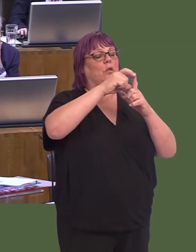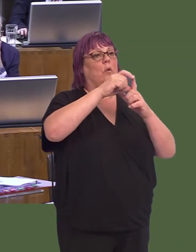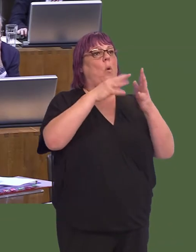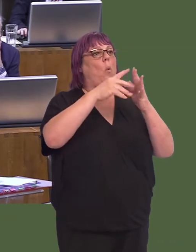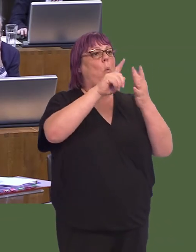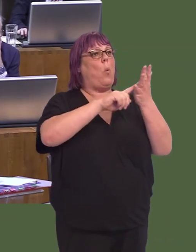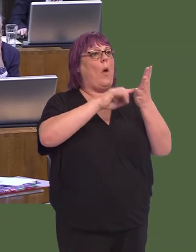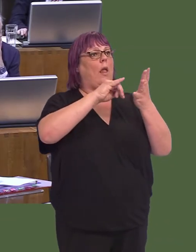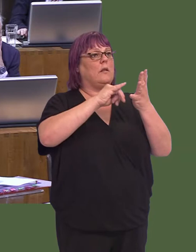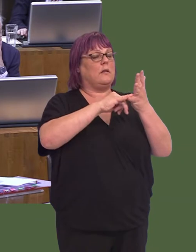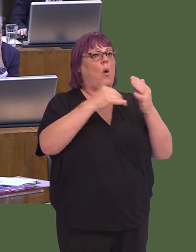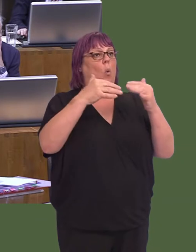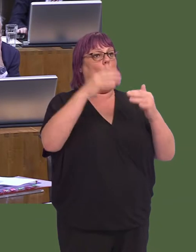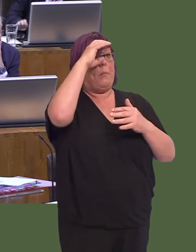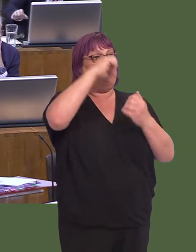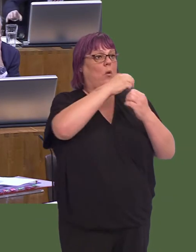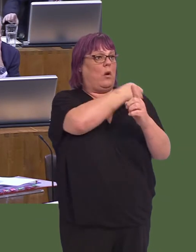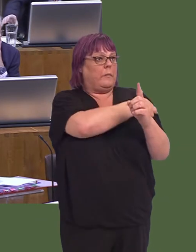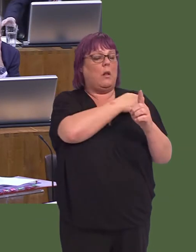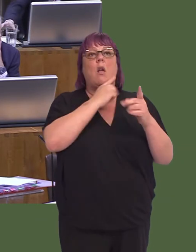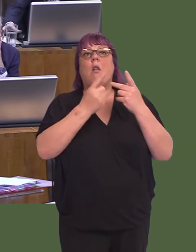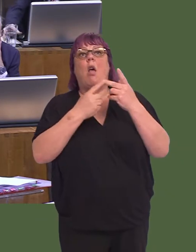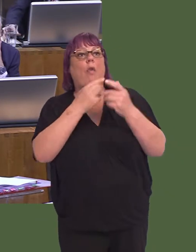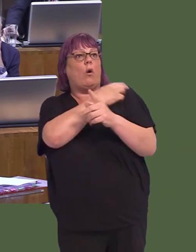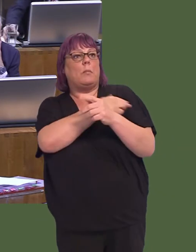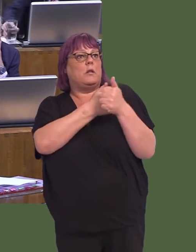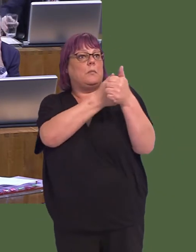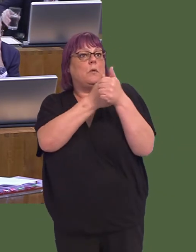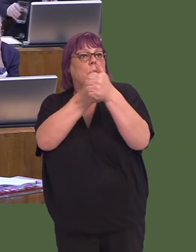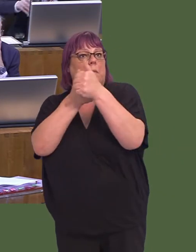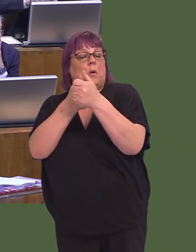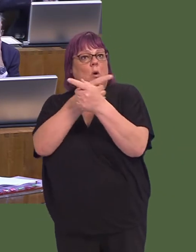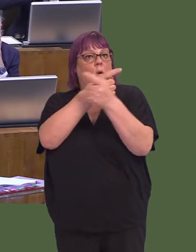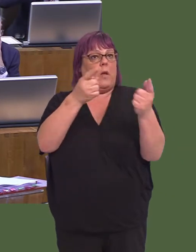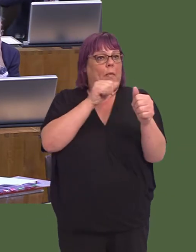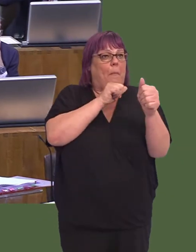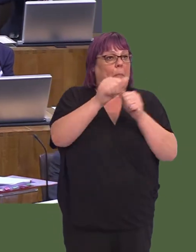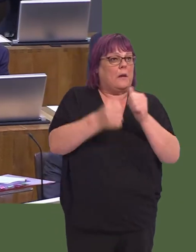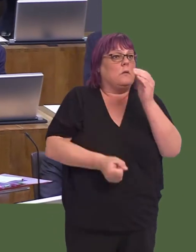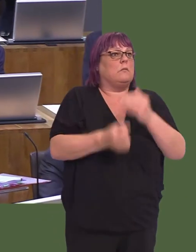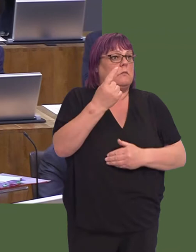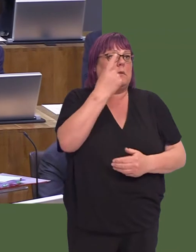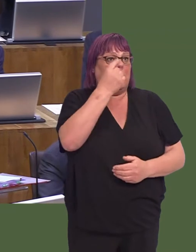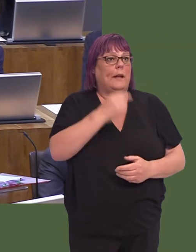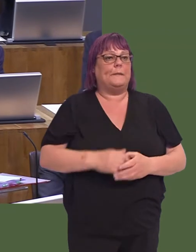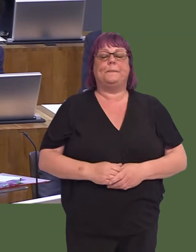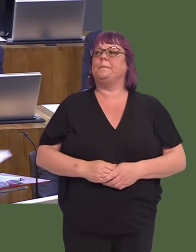Wells County War Memorial Hospital. We will continue to work with health boards in the region to provide healthcare services that deliver the best possible outcomes for patients.